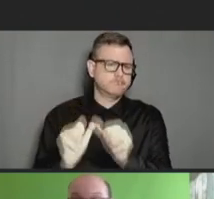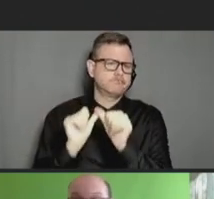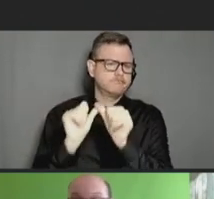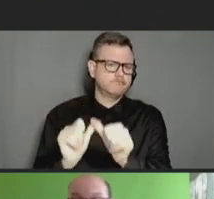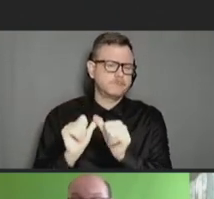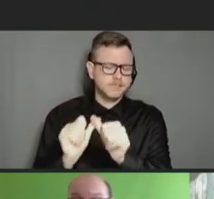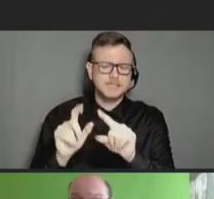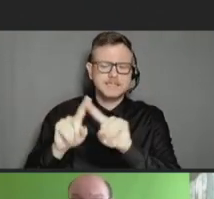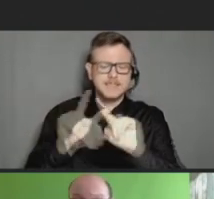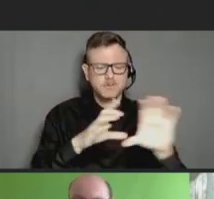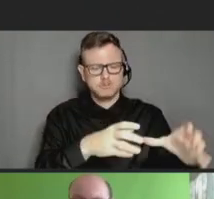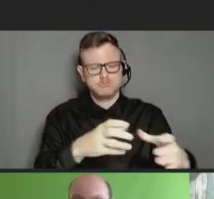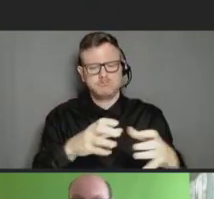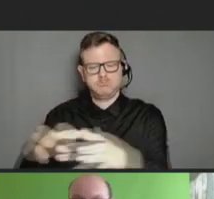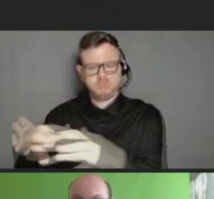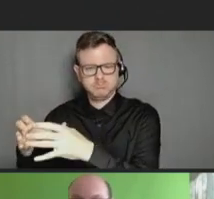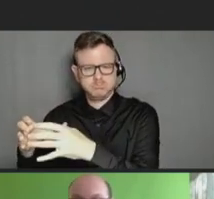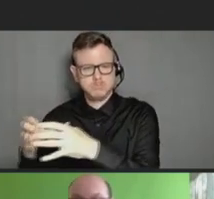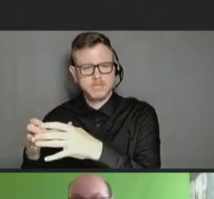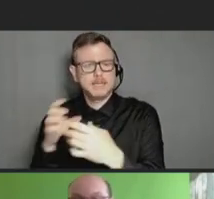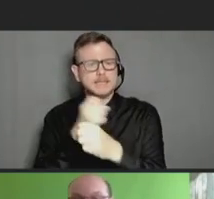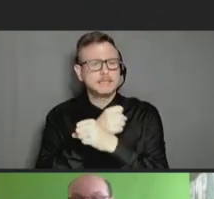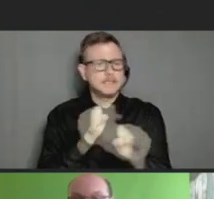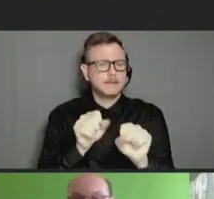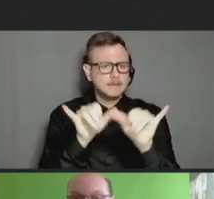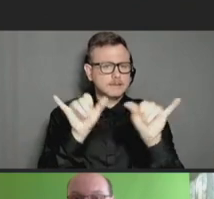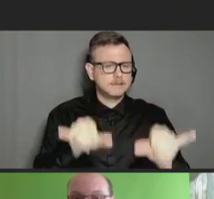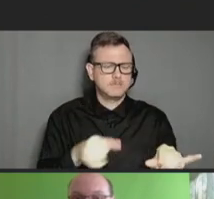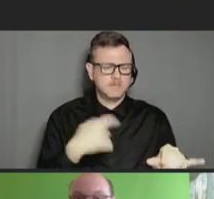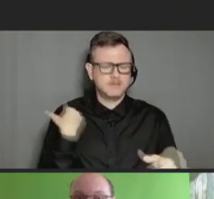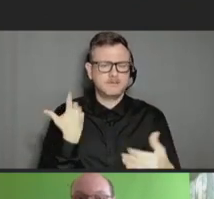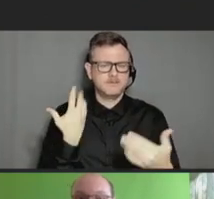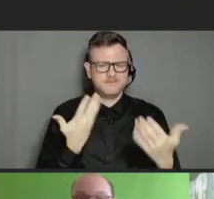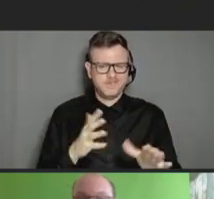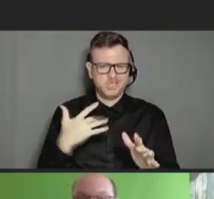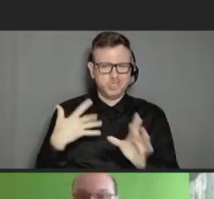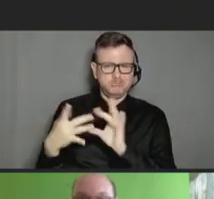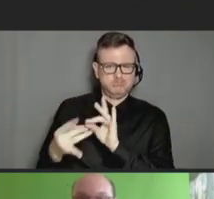venues, including the safety systems that I've mentioned and some follow-up studies